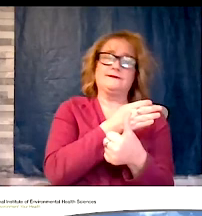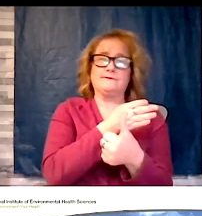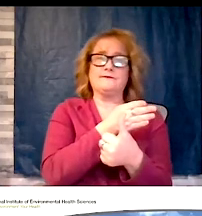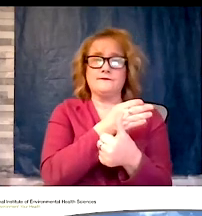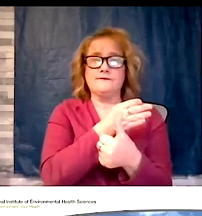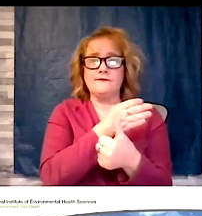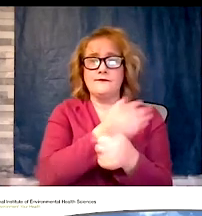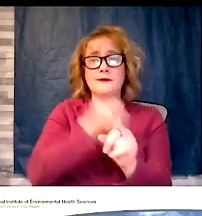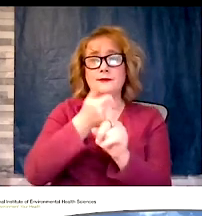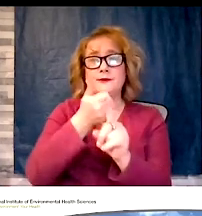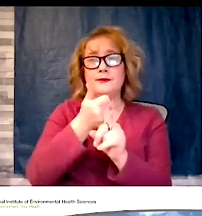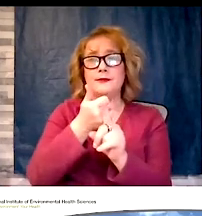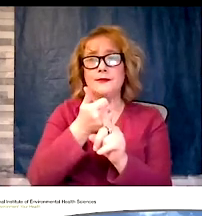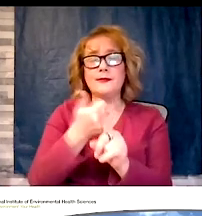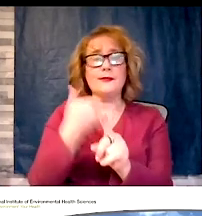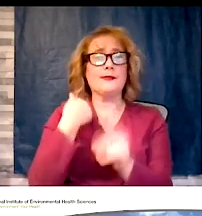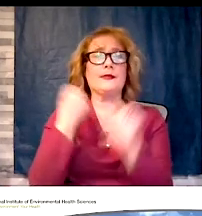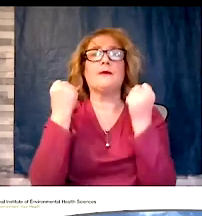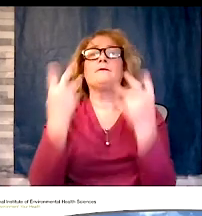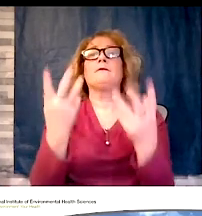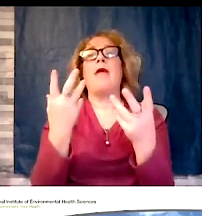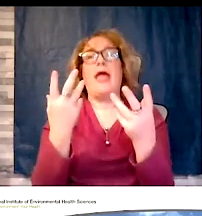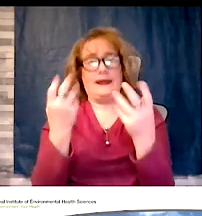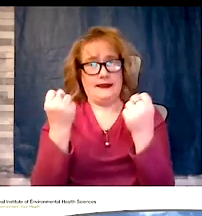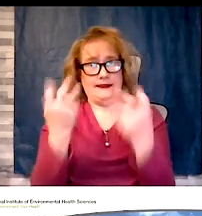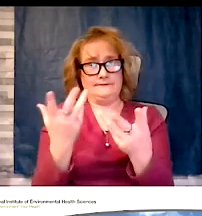many -- he has many areas of